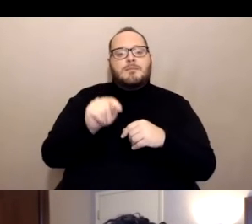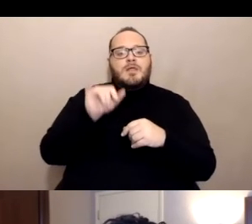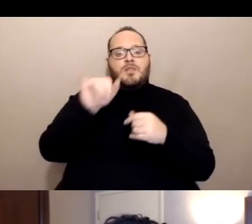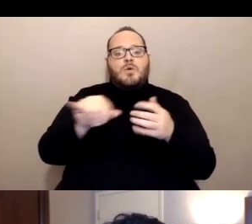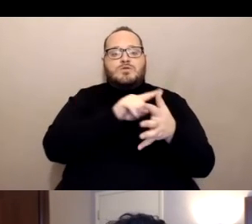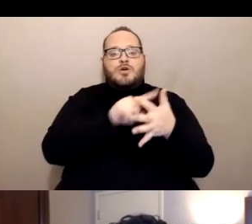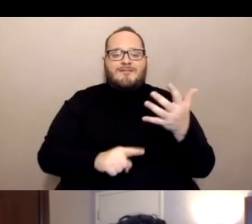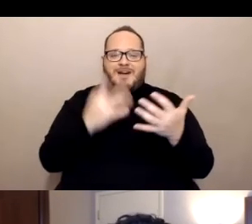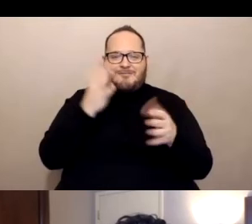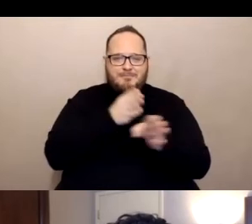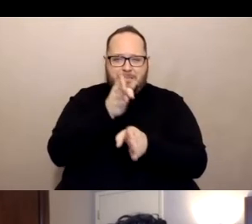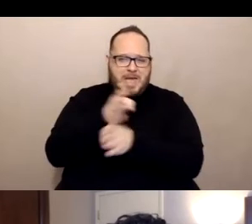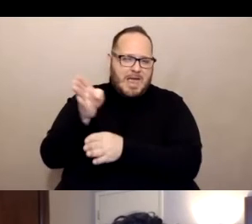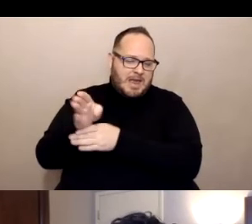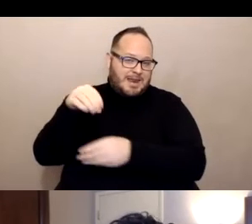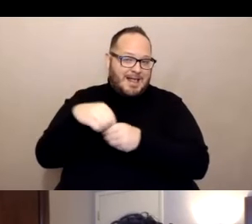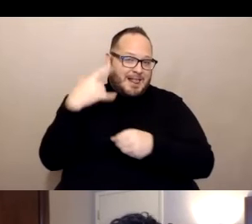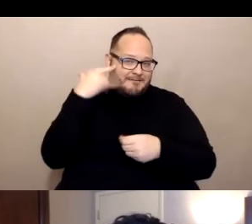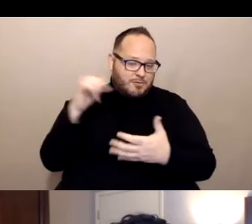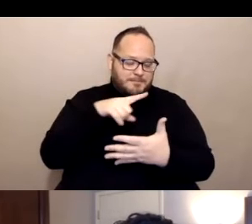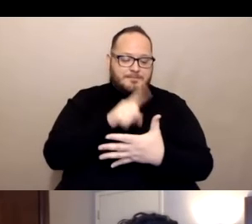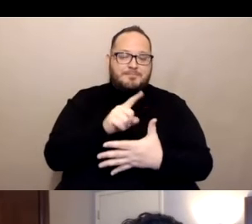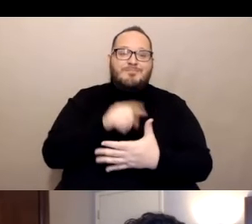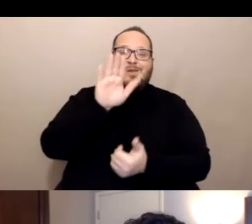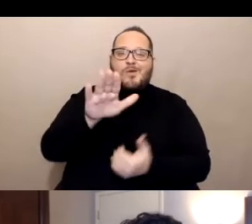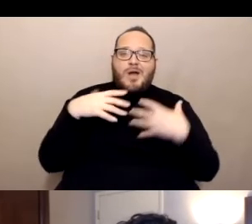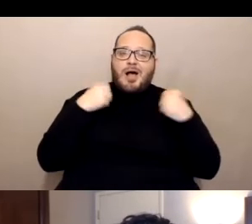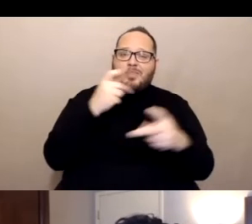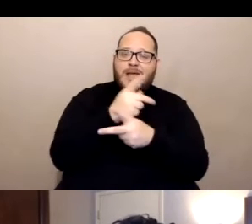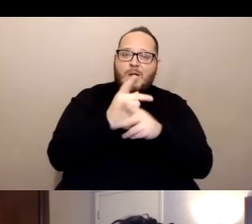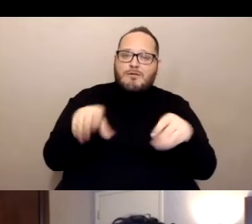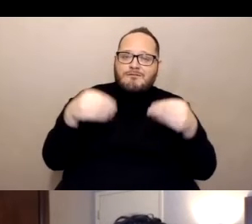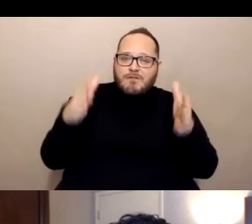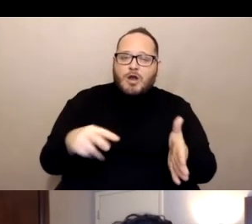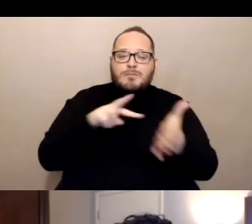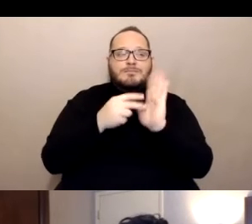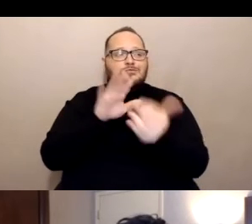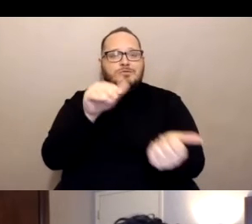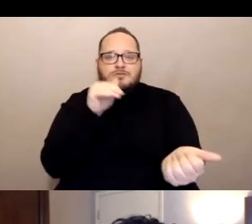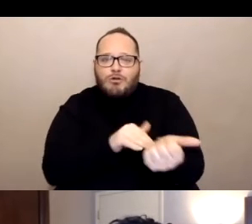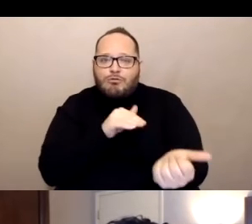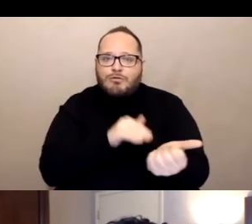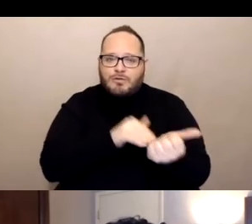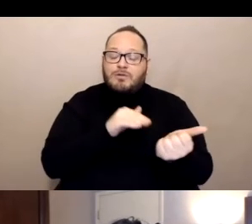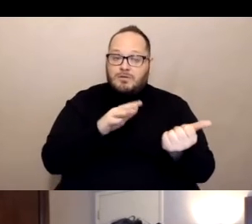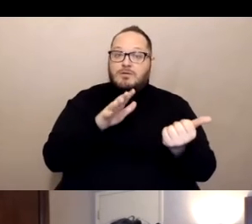So first would be your healthcare provider. And particularly if you have high risk health needs